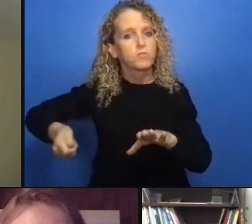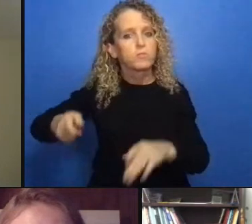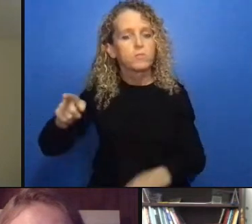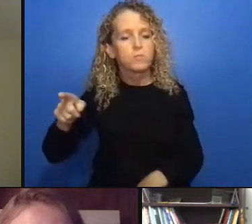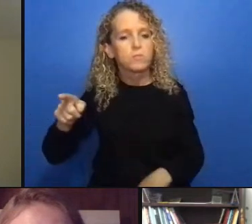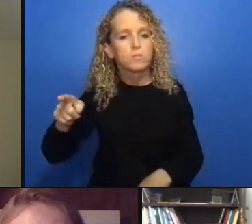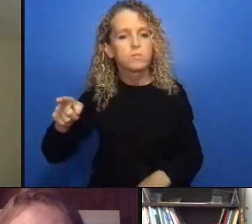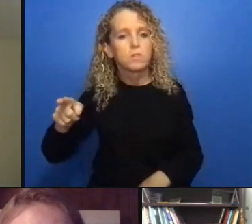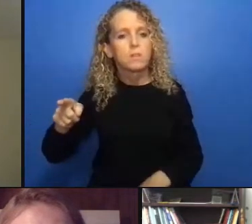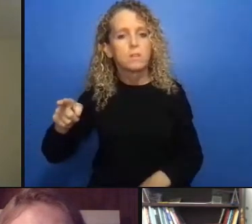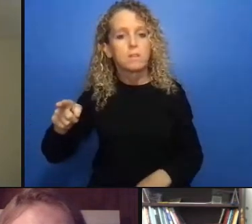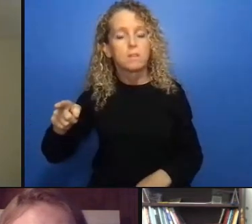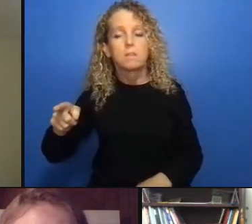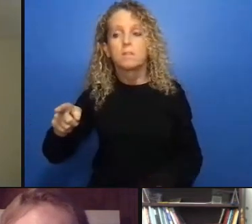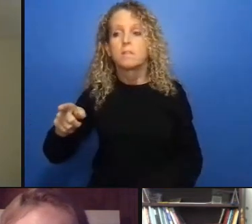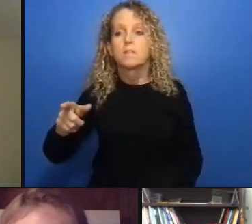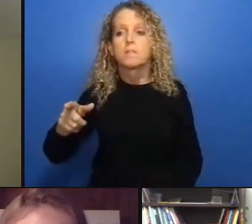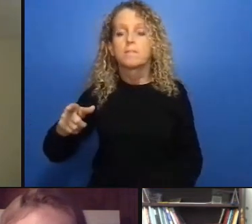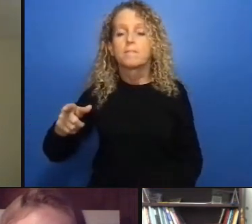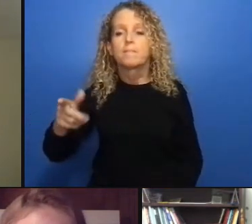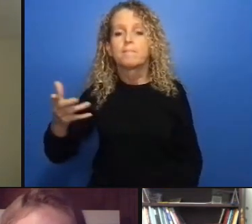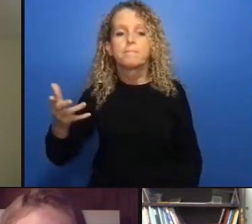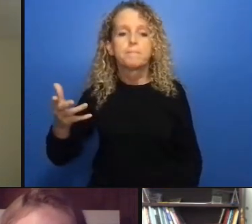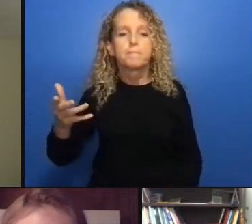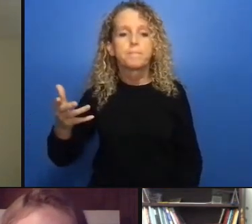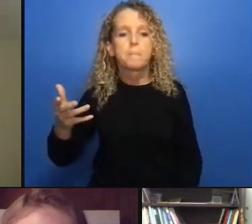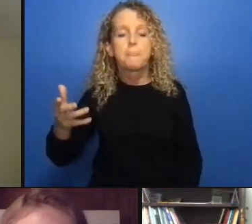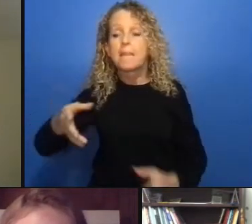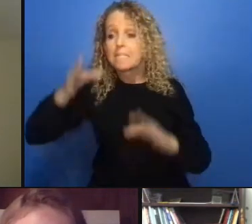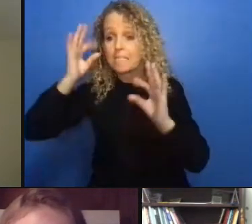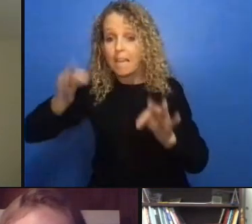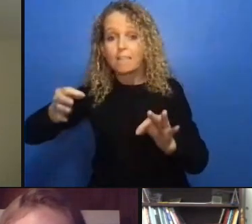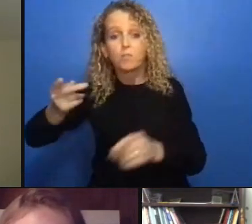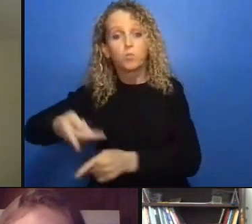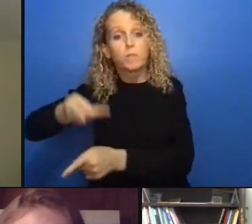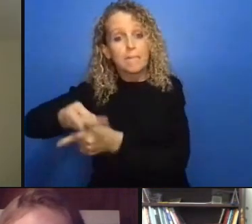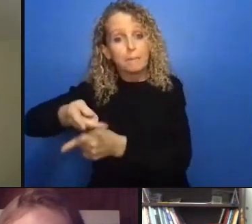investing in policing is the other thing where we we often go and as we pointed out in our report